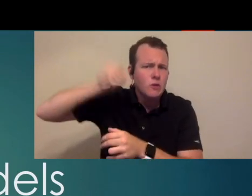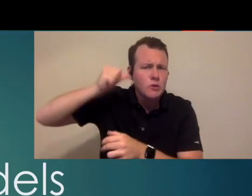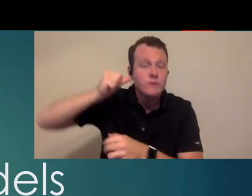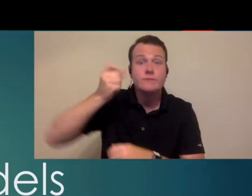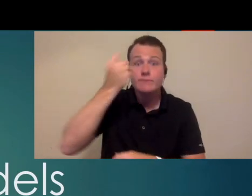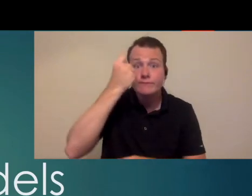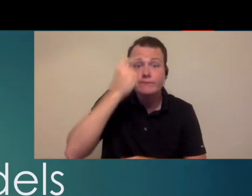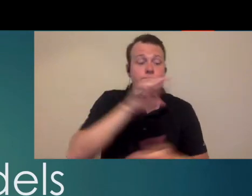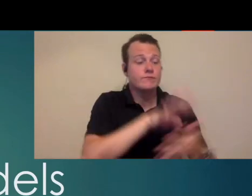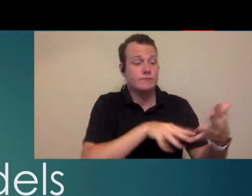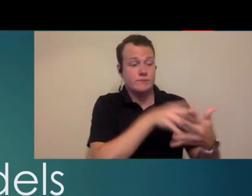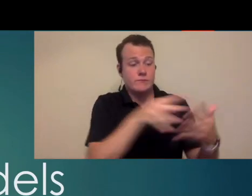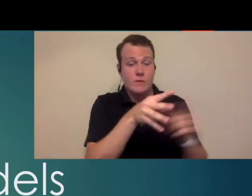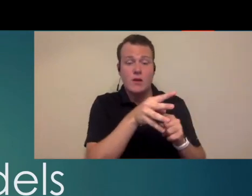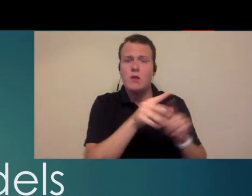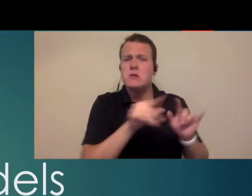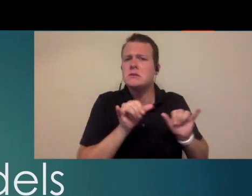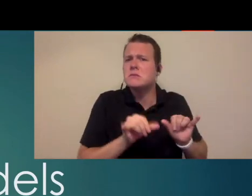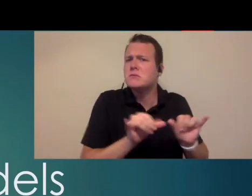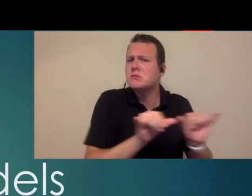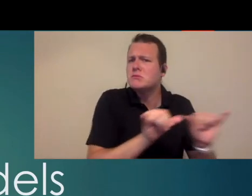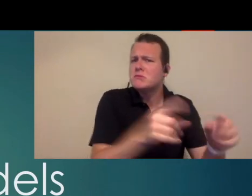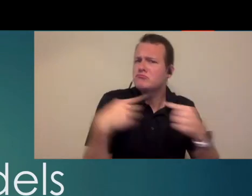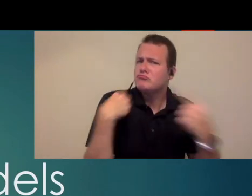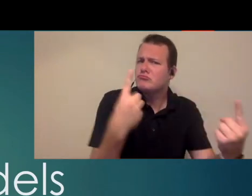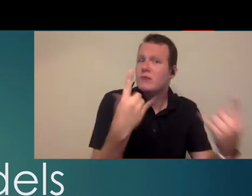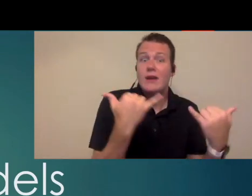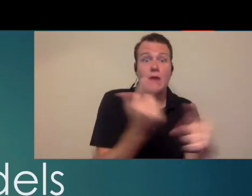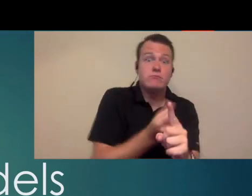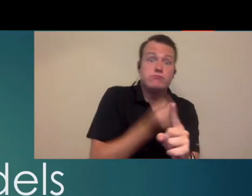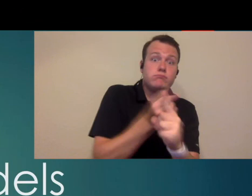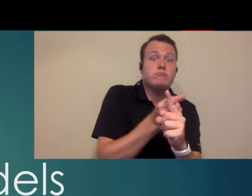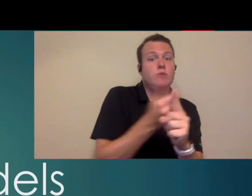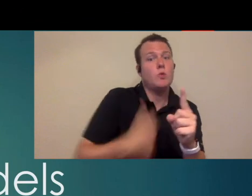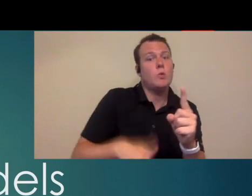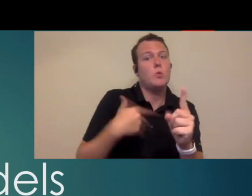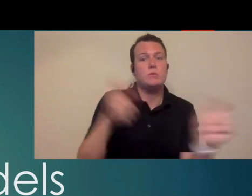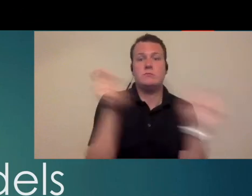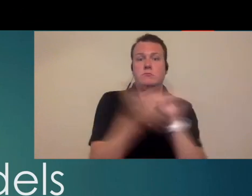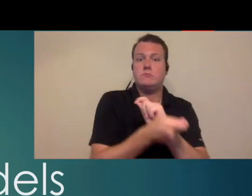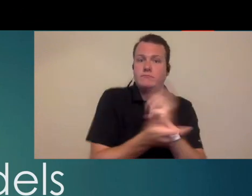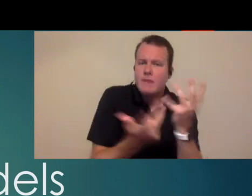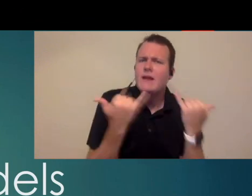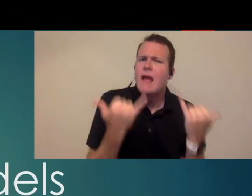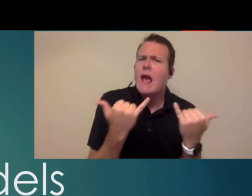things with in audiology but with scheduling I feel like it's kind of stayed the same for a long time until now so there's been a lot of new things